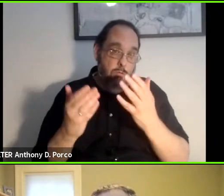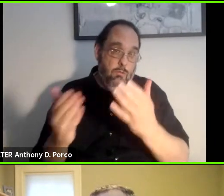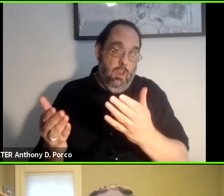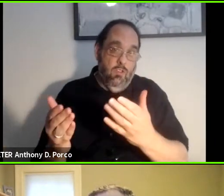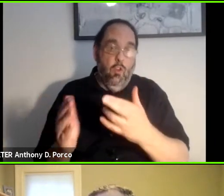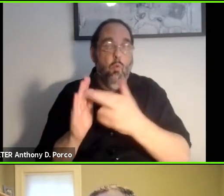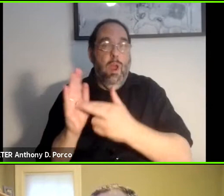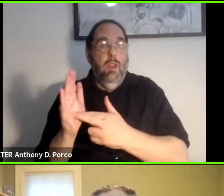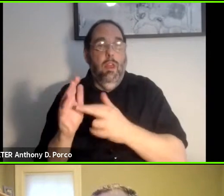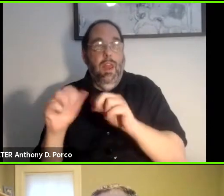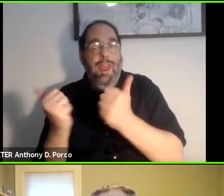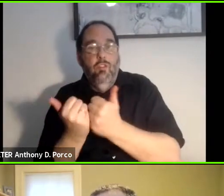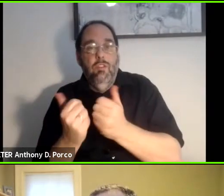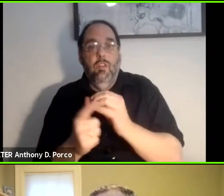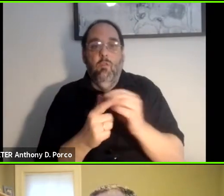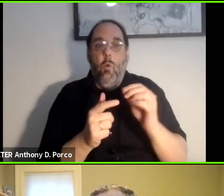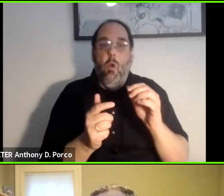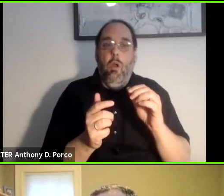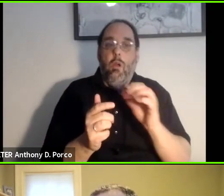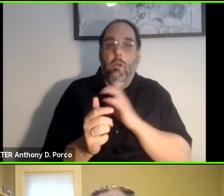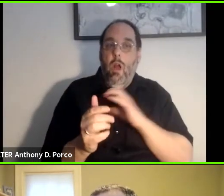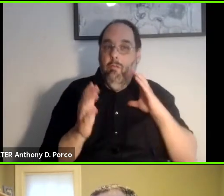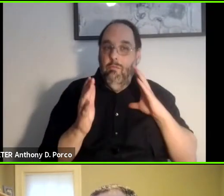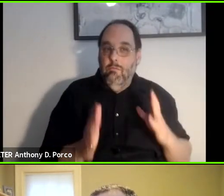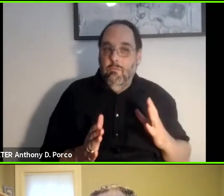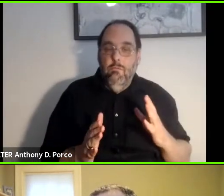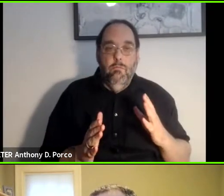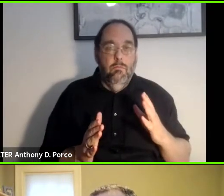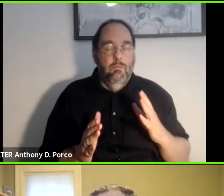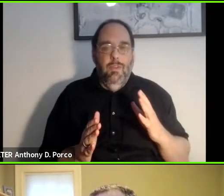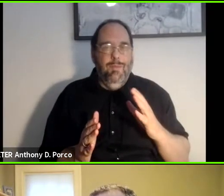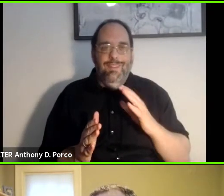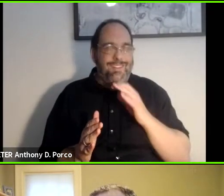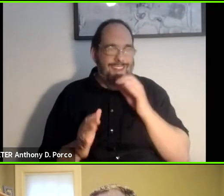legislators? We are not going to get any hard decisions on this. And then, Darryl,